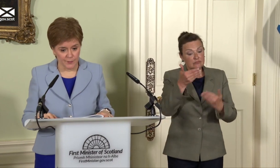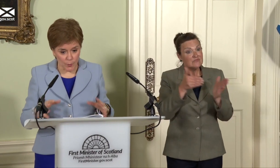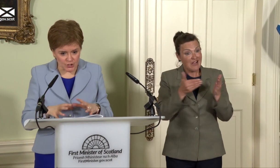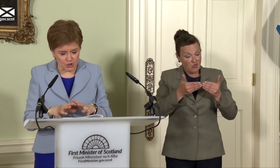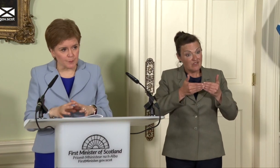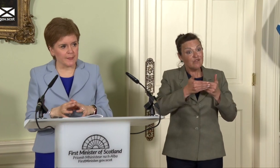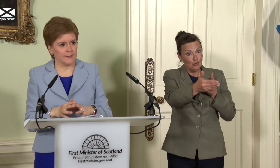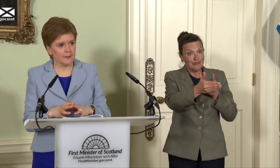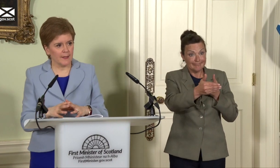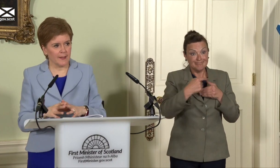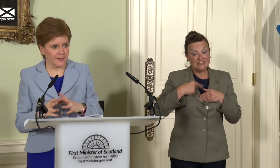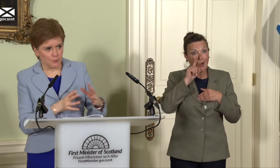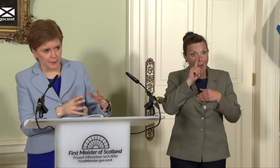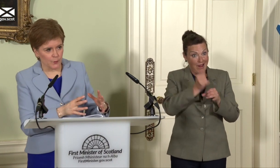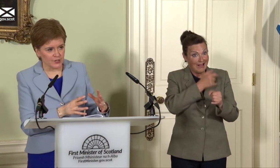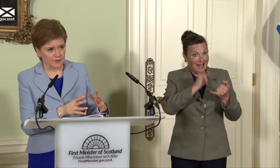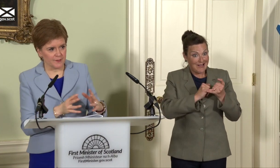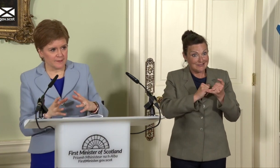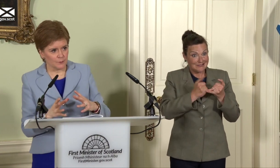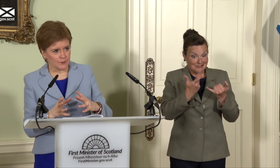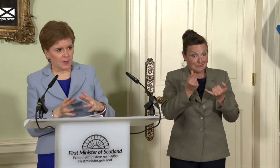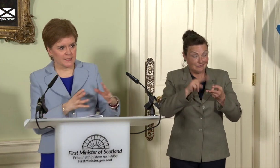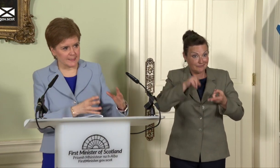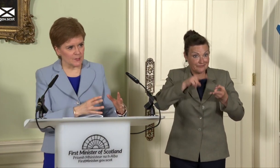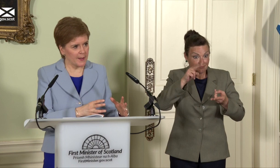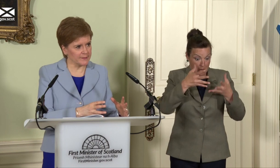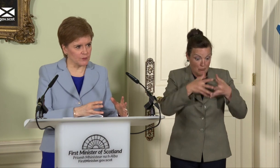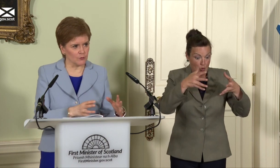question should be, and this would be a question if these were coming to an independent Scotland,